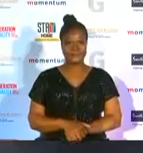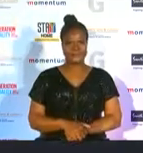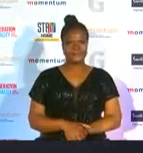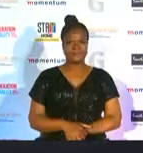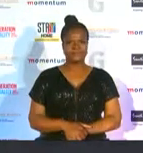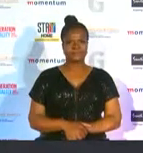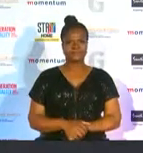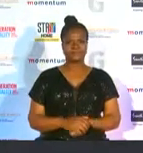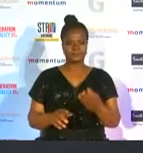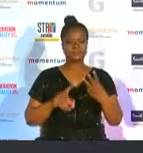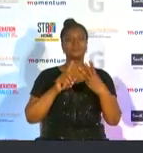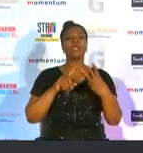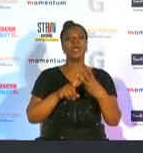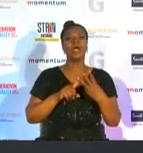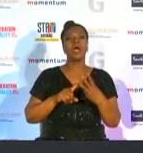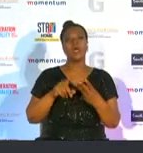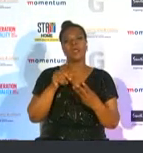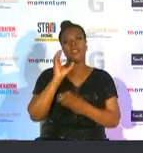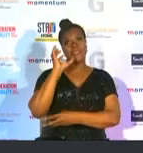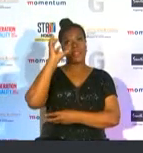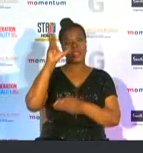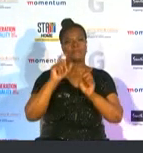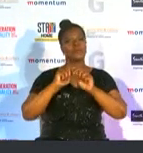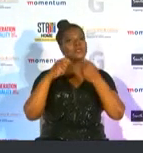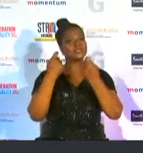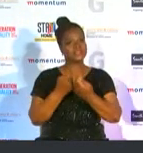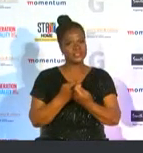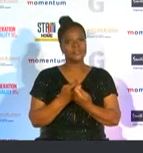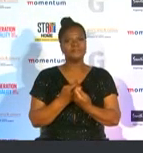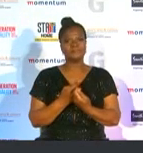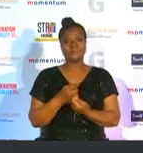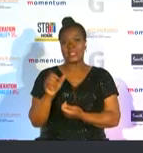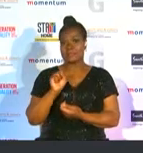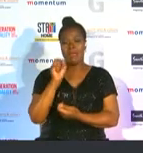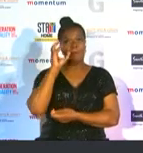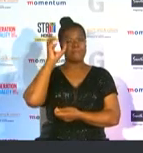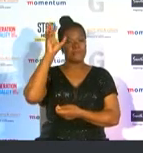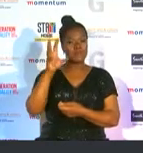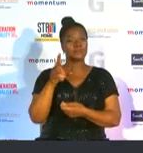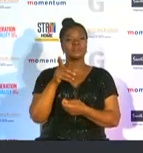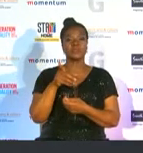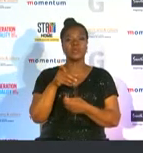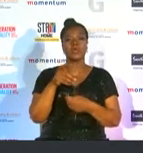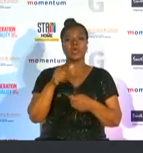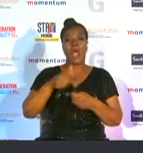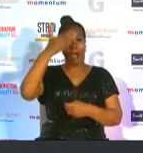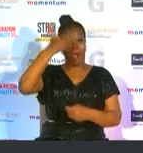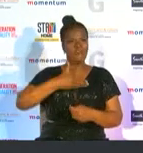and spa pro tiers the spa pro tiers have experienced immense growth on the continent and beyond